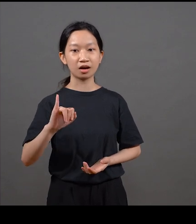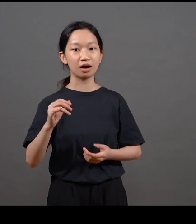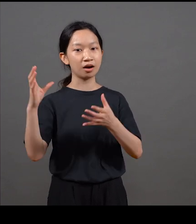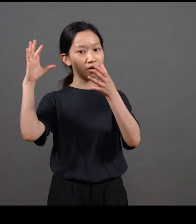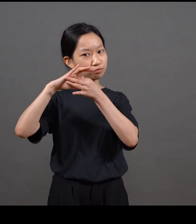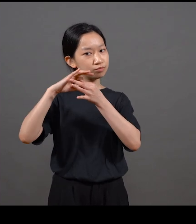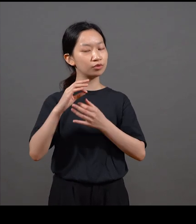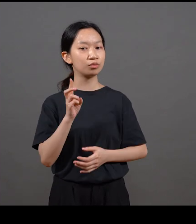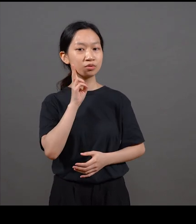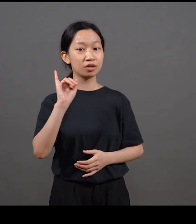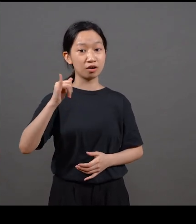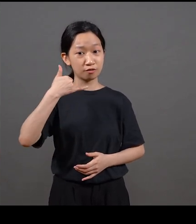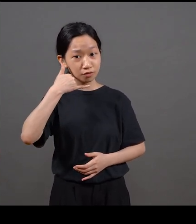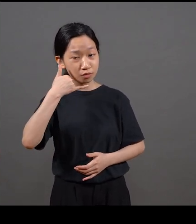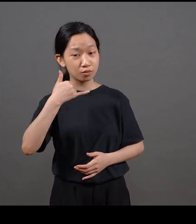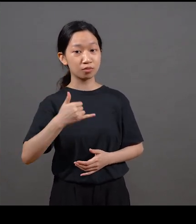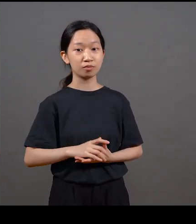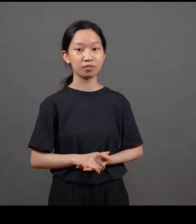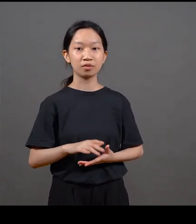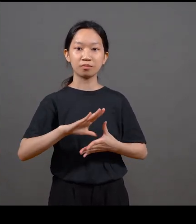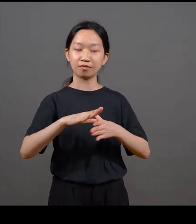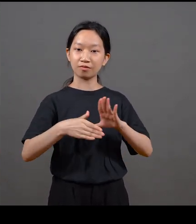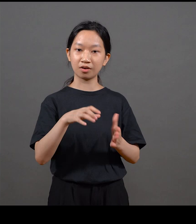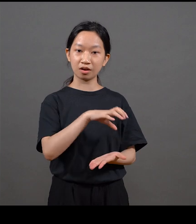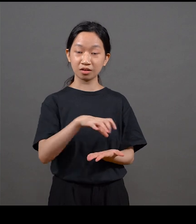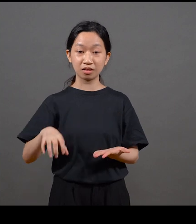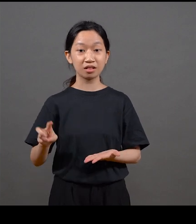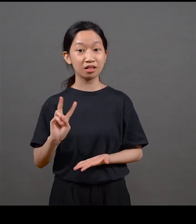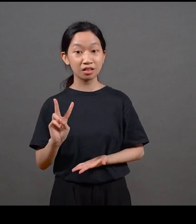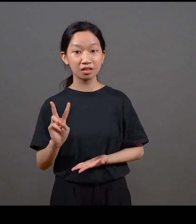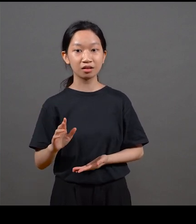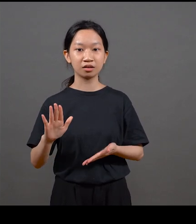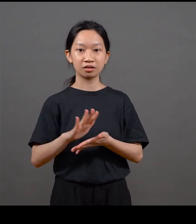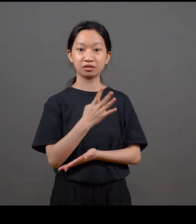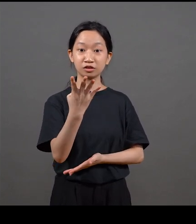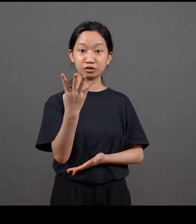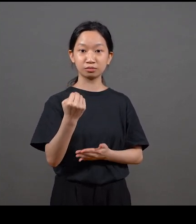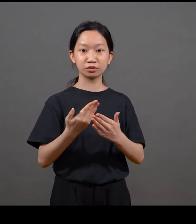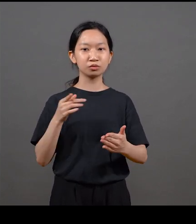And then, of course, the idea of 'I' for us is like, ‘Oh, this is like the iPhone’ You know, like the iPhone culture But this is like forty years ago